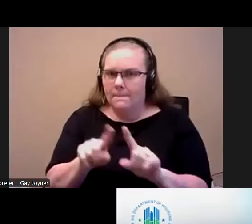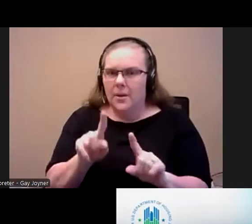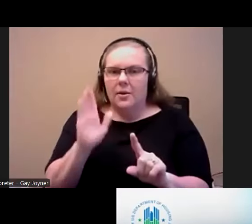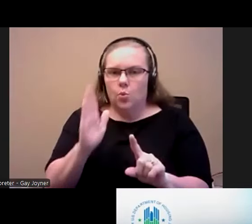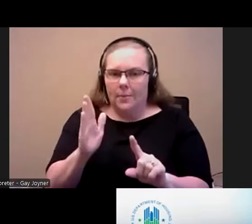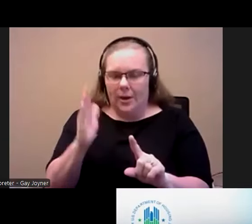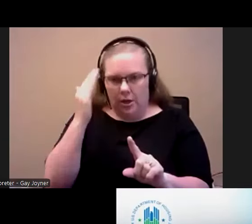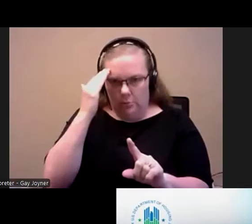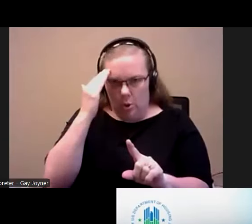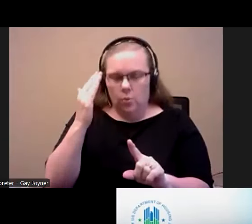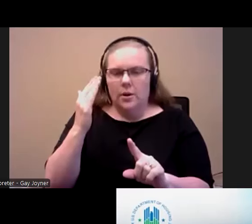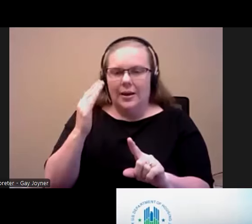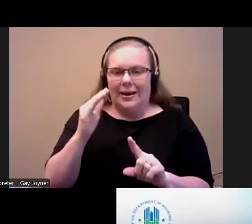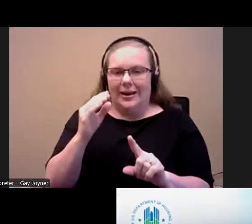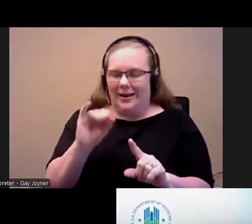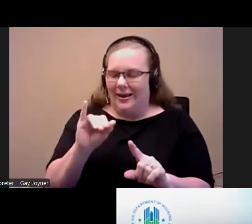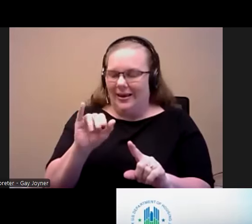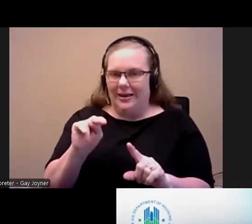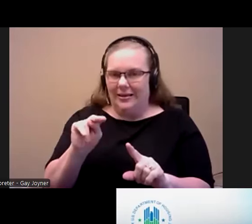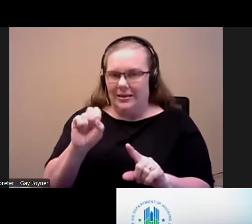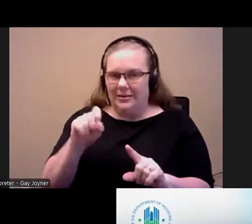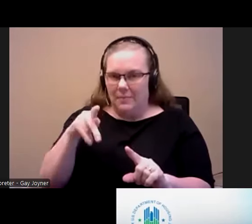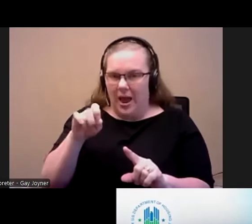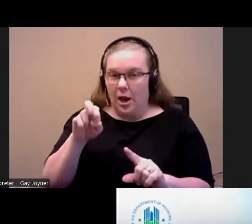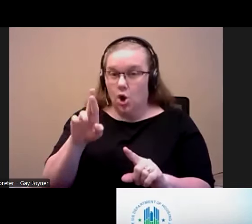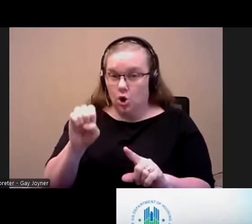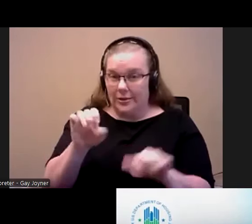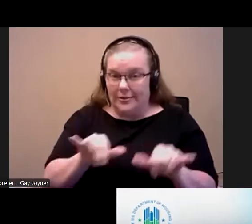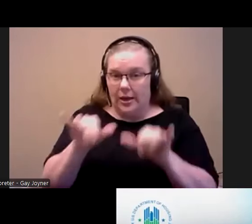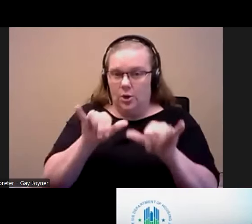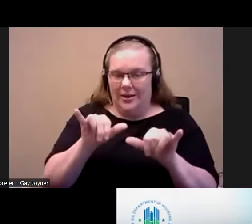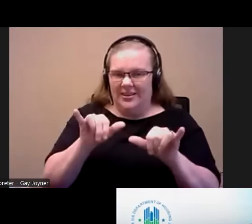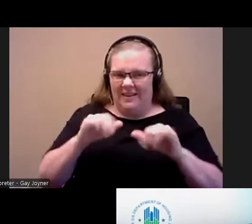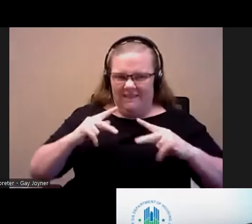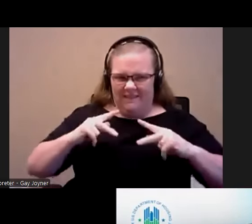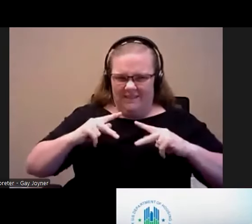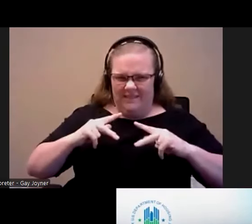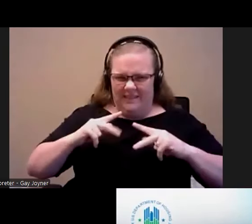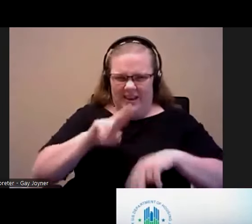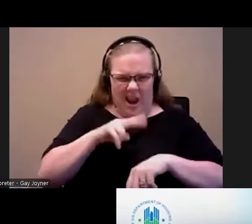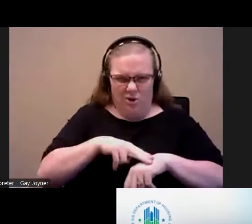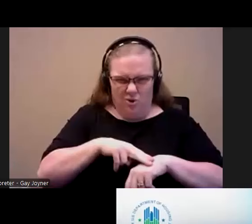inspire standards which are national, physical, care member the acronym but we will put a link in